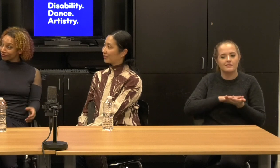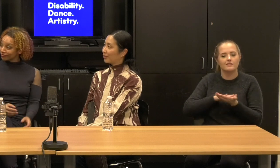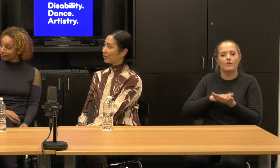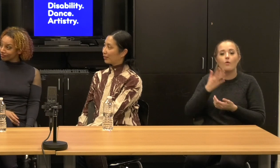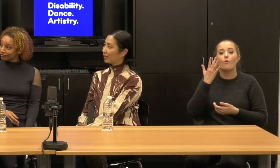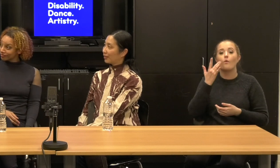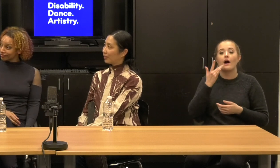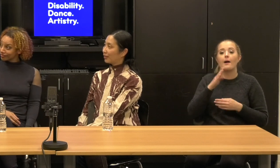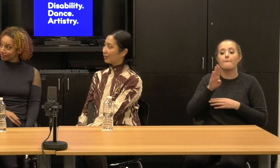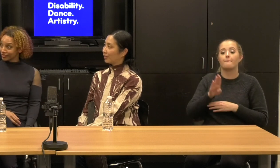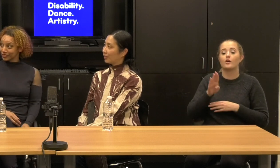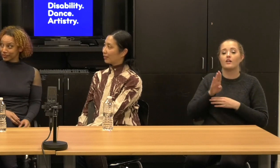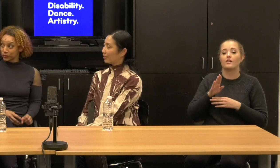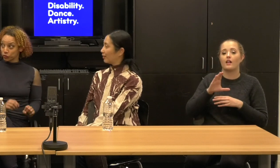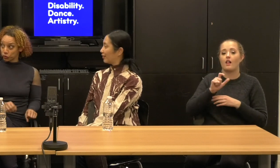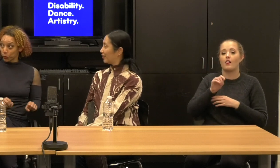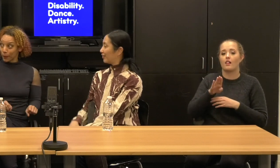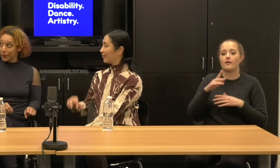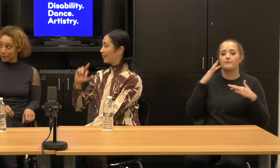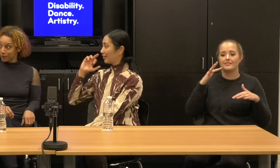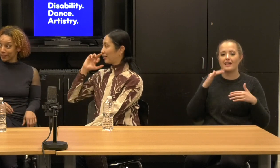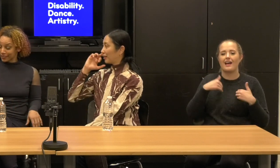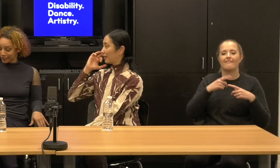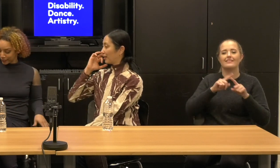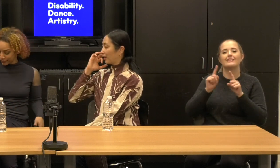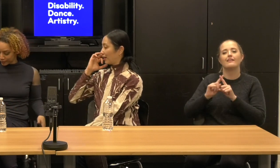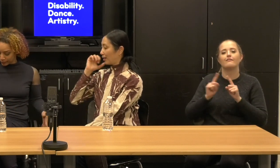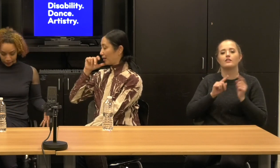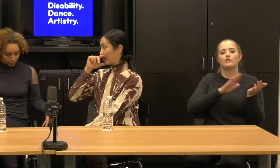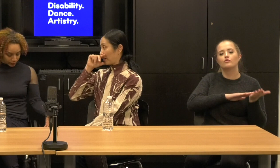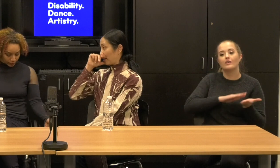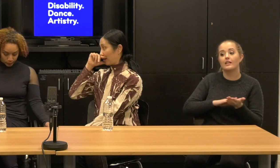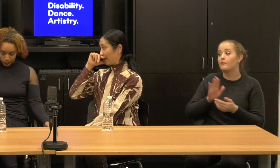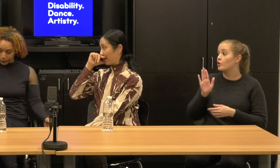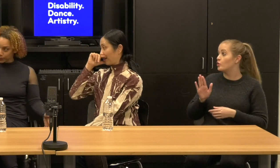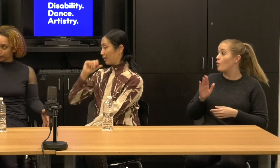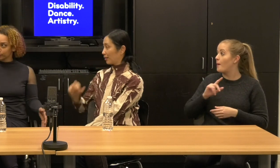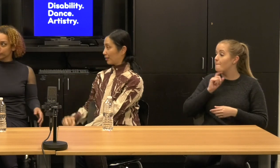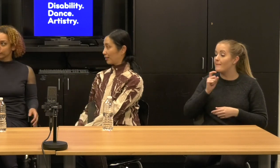rim hits and stuff and the, you, the, the metal of your chair on the middle of the stairs